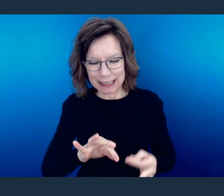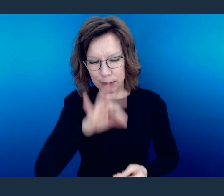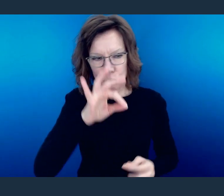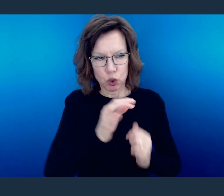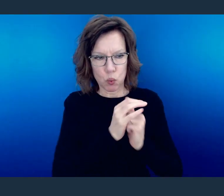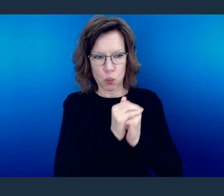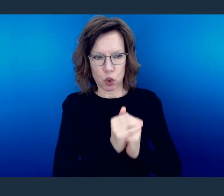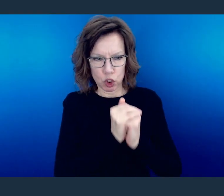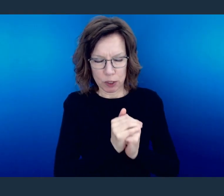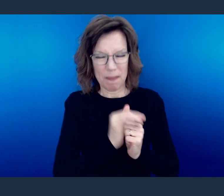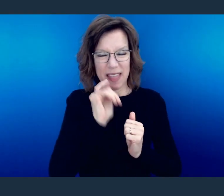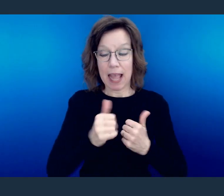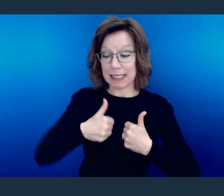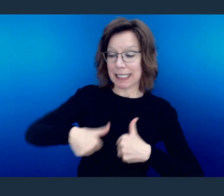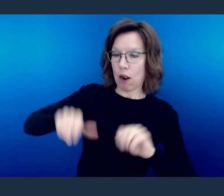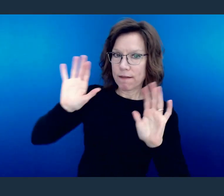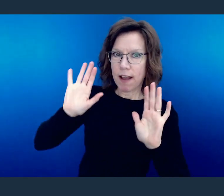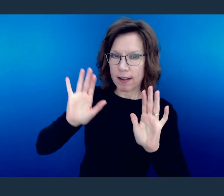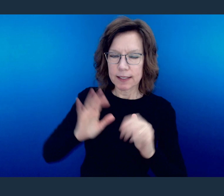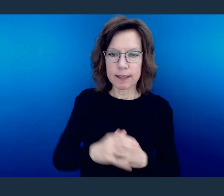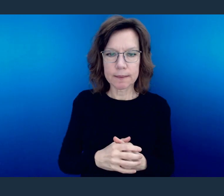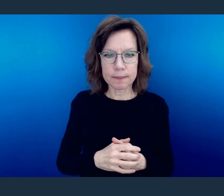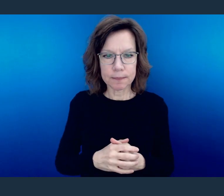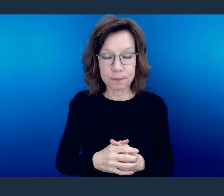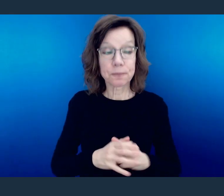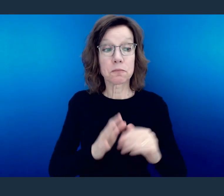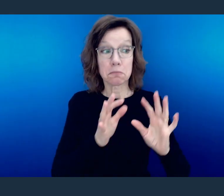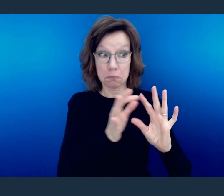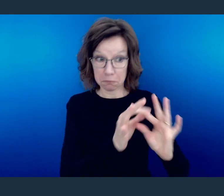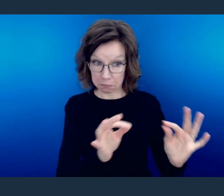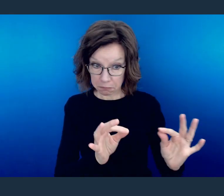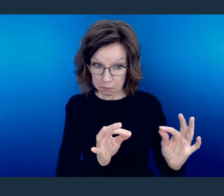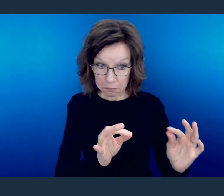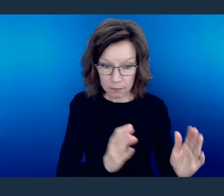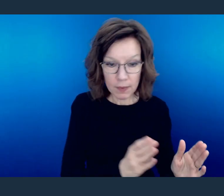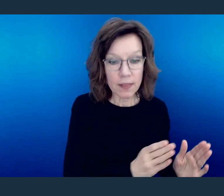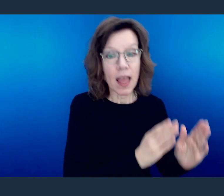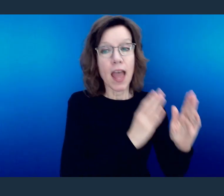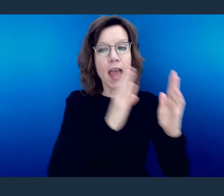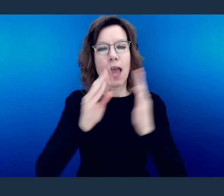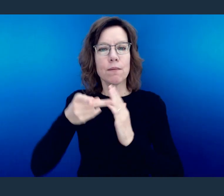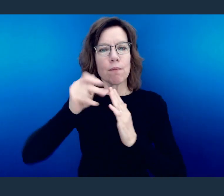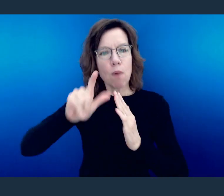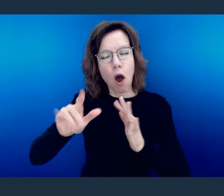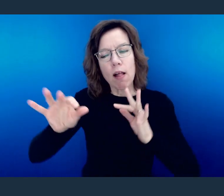When he says that, he then goes into a litany of other things.